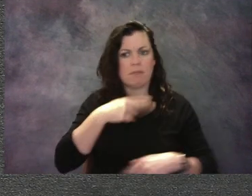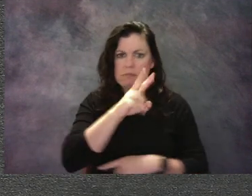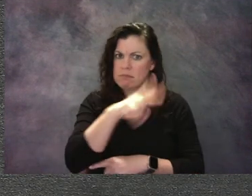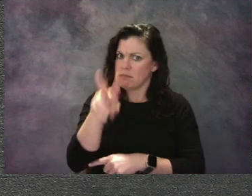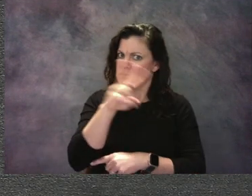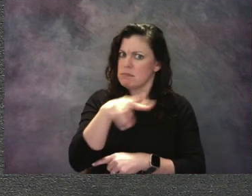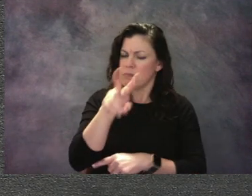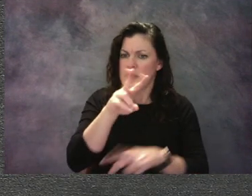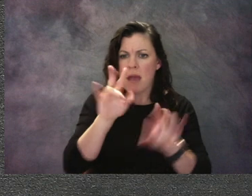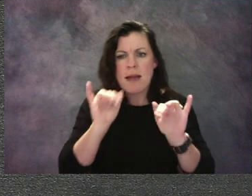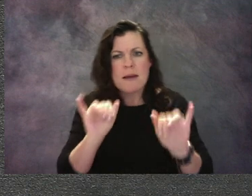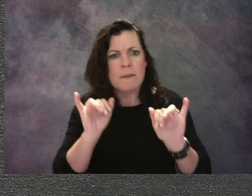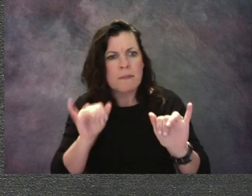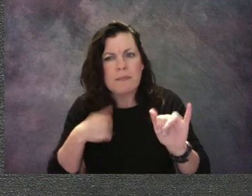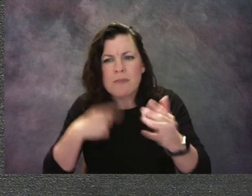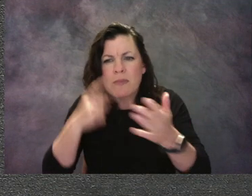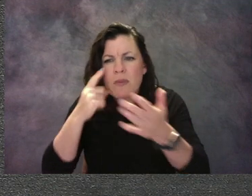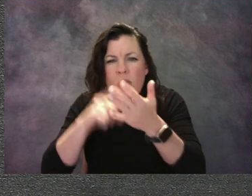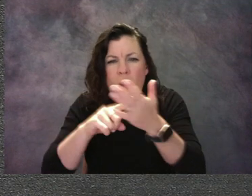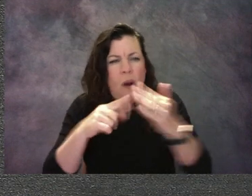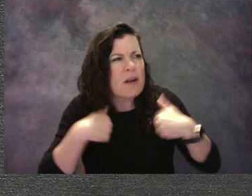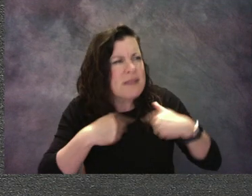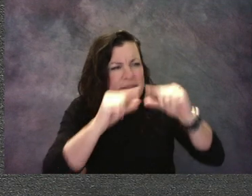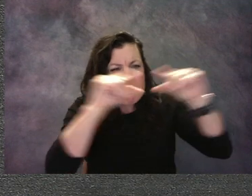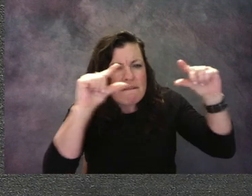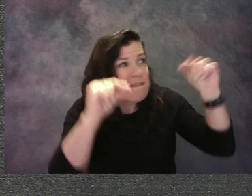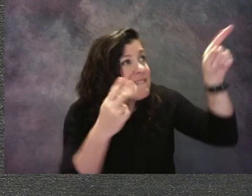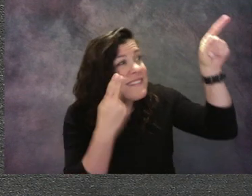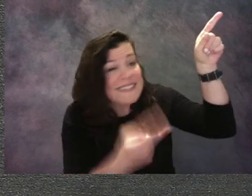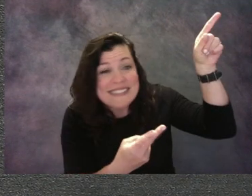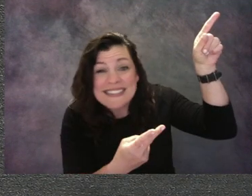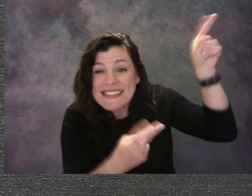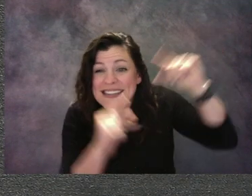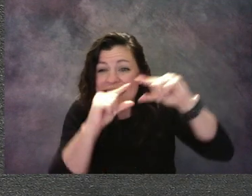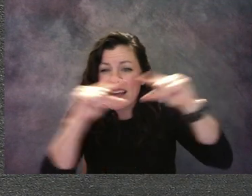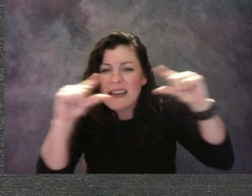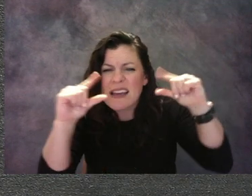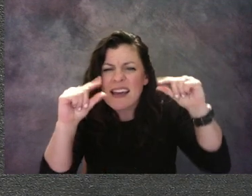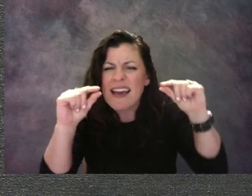and I'm noticing that there's a little card that will tell me the name of the artist